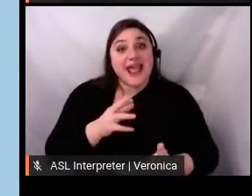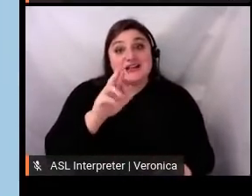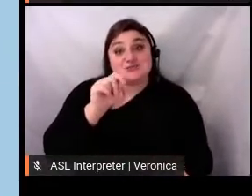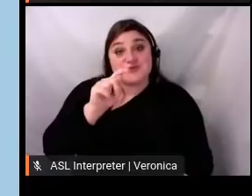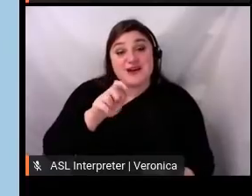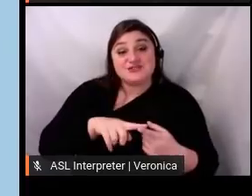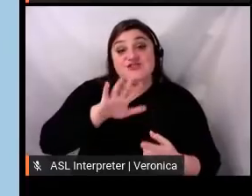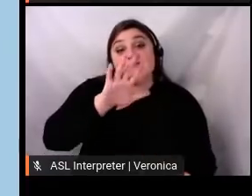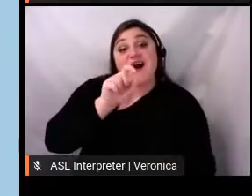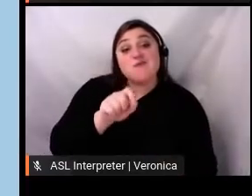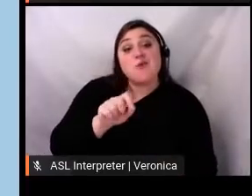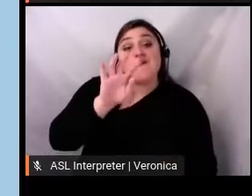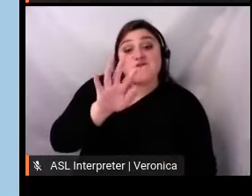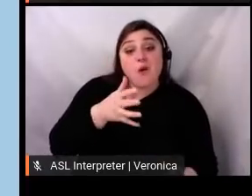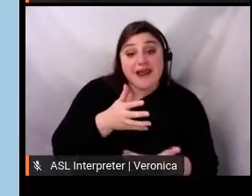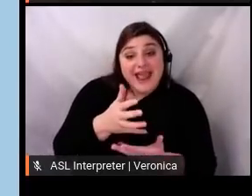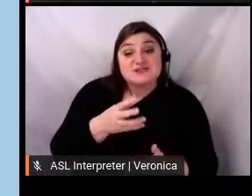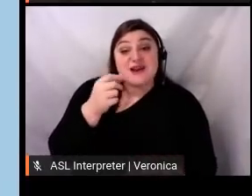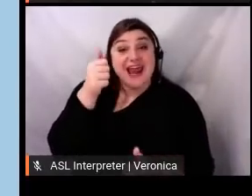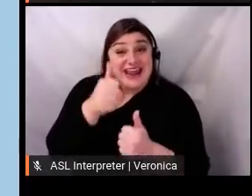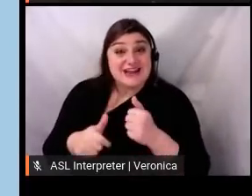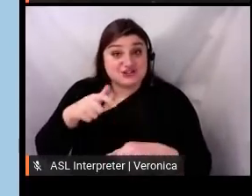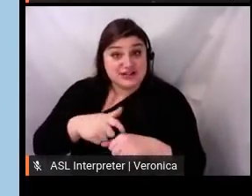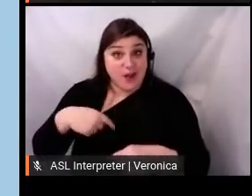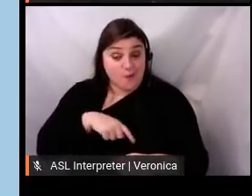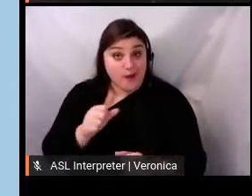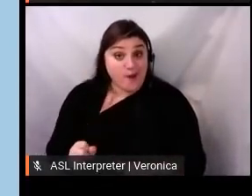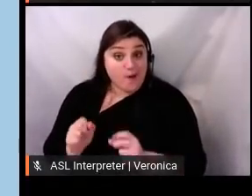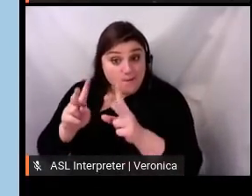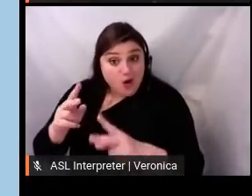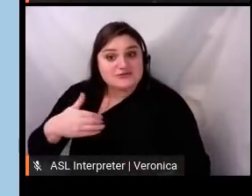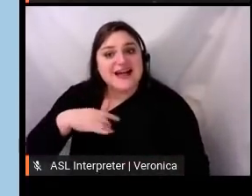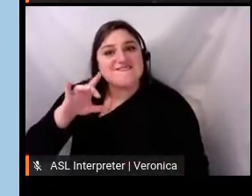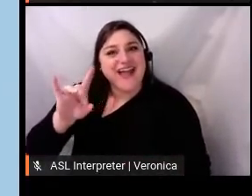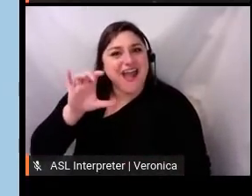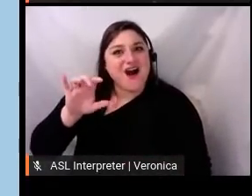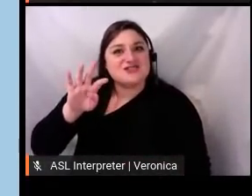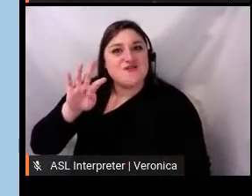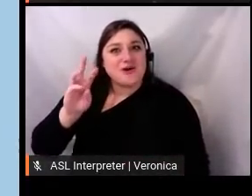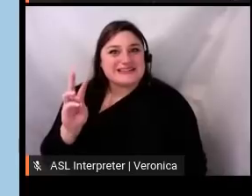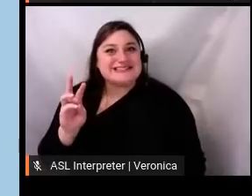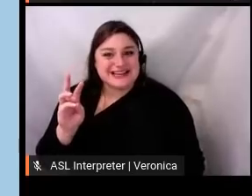800 engagements per post. That's compared to 1.7% engagement rate in 2019,